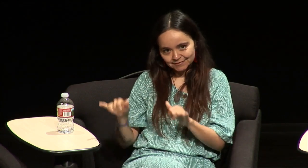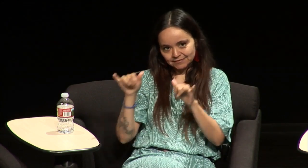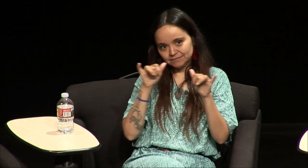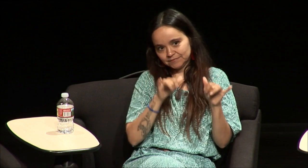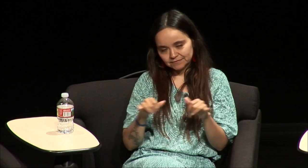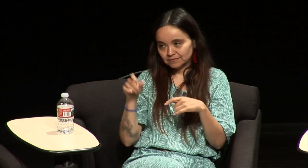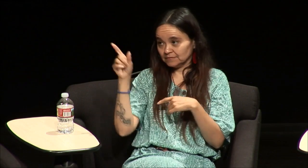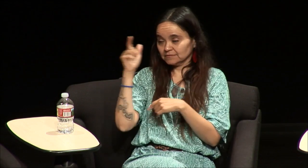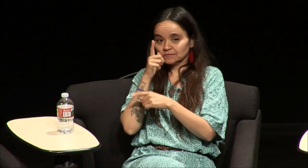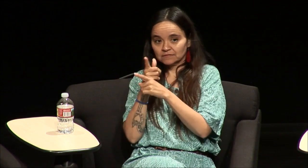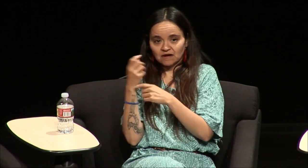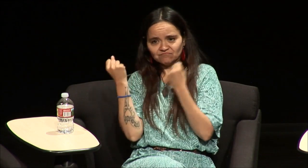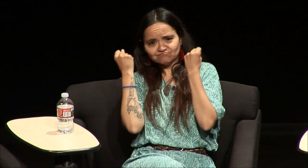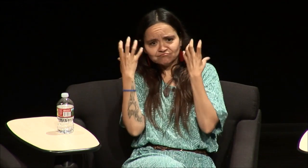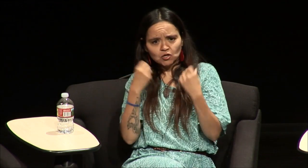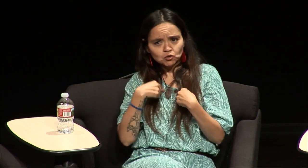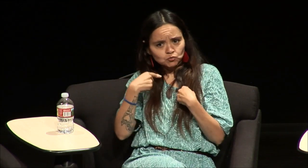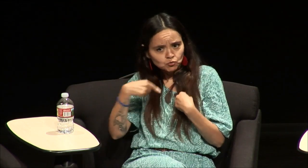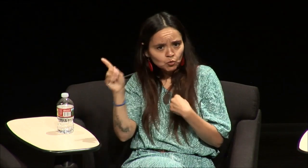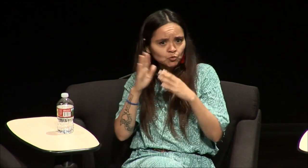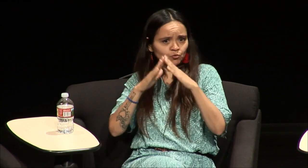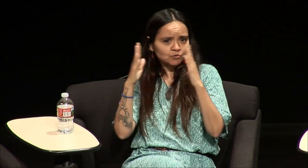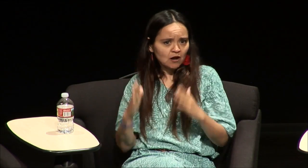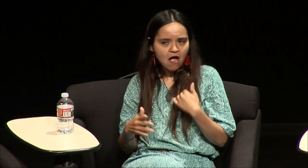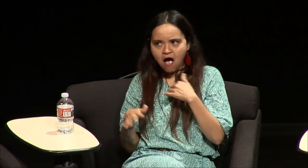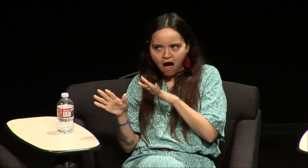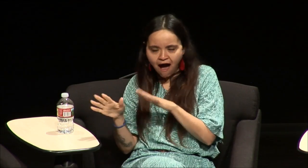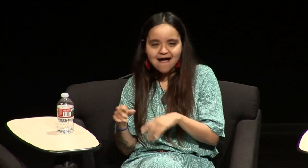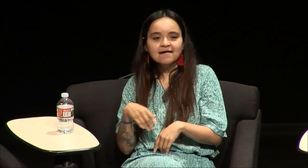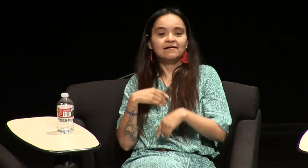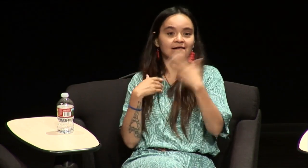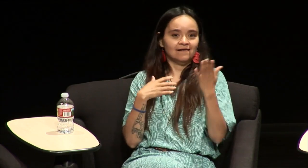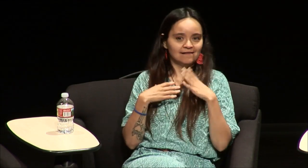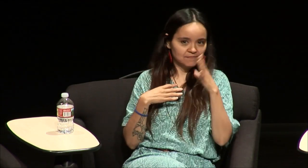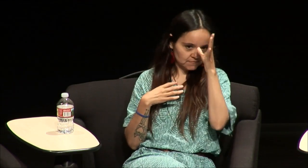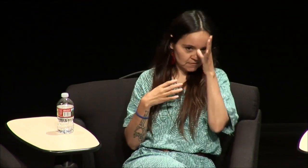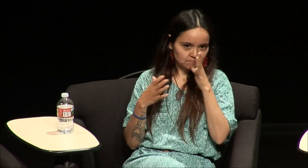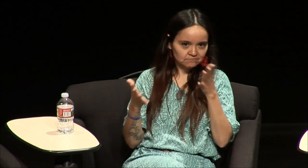you know all these grammatical English sentence and you know with my sister I